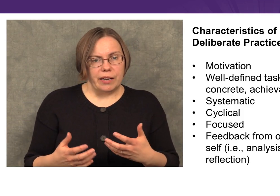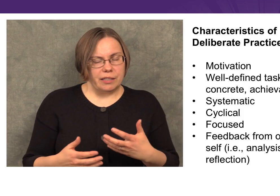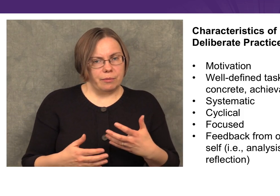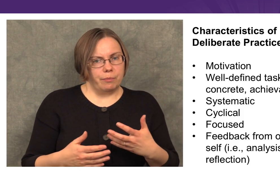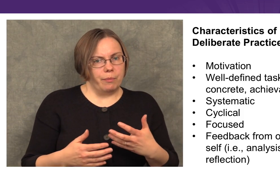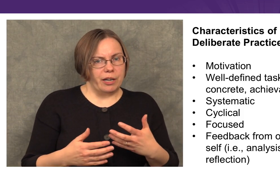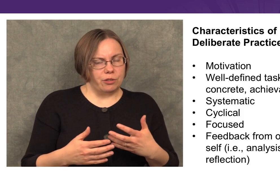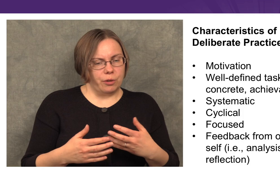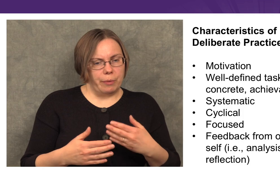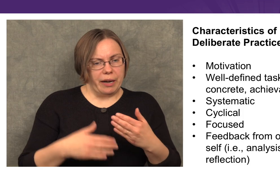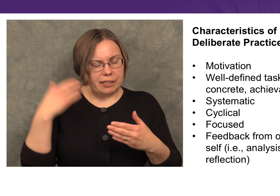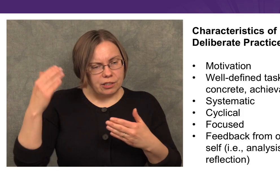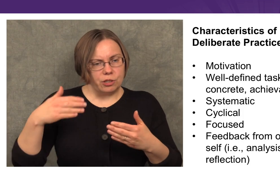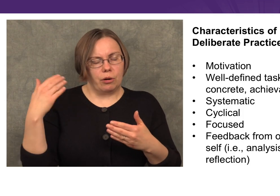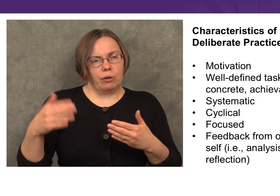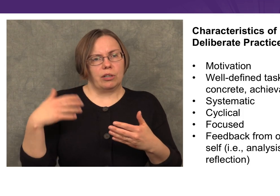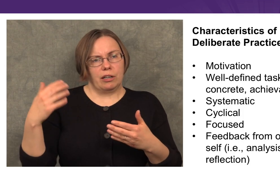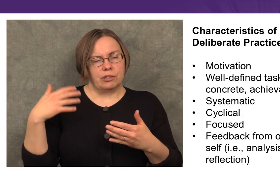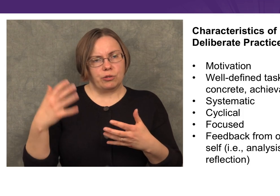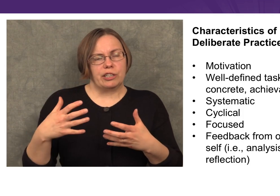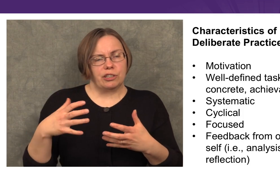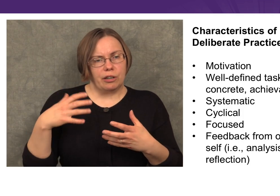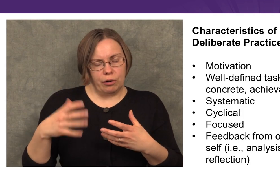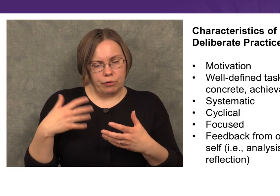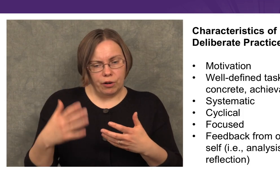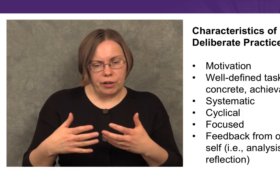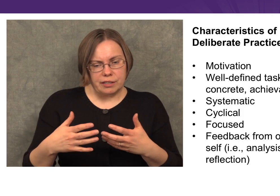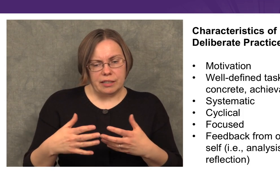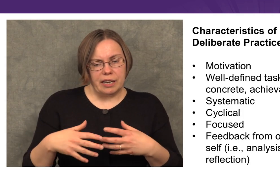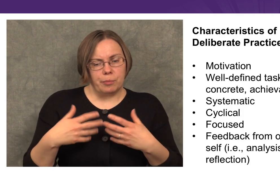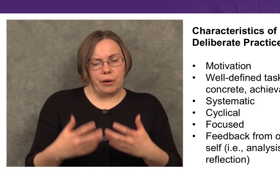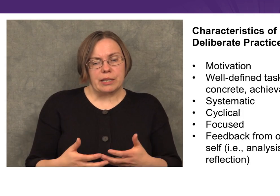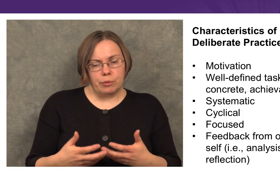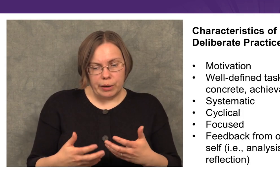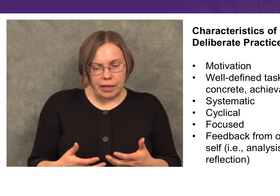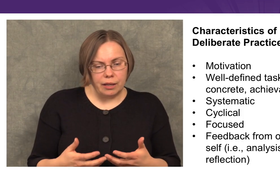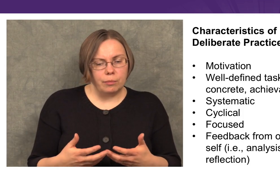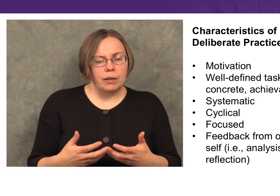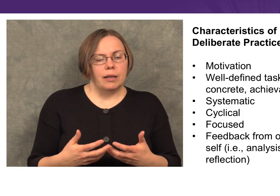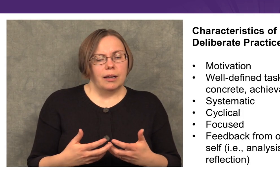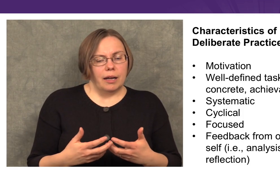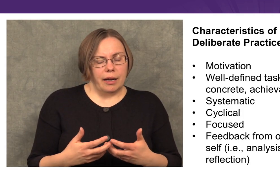We need to make sure that we pay attention to our own concentration and our own focus and take breaks when we need them